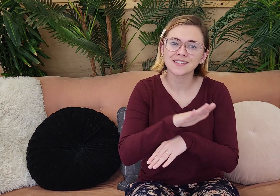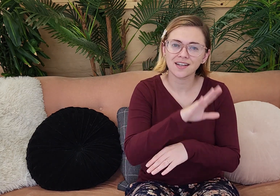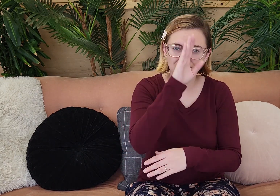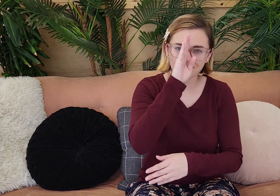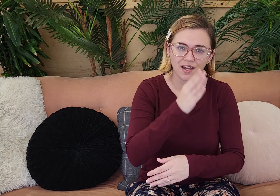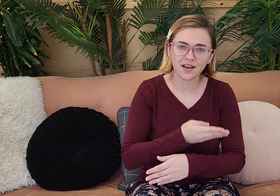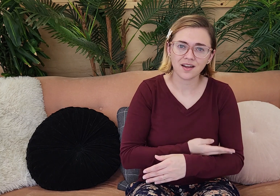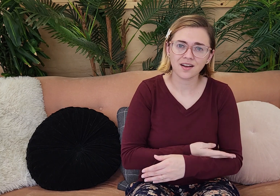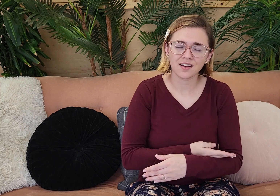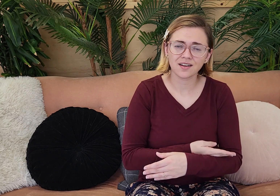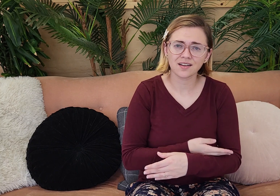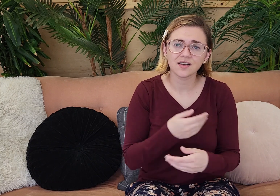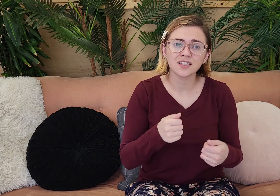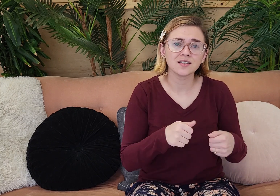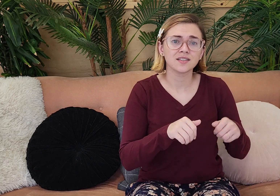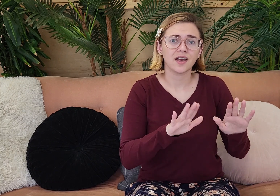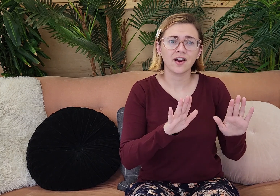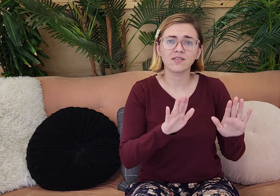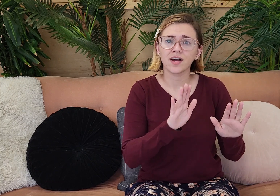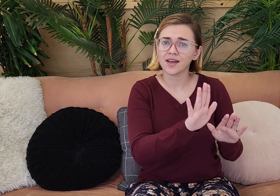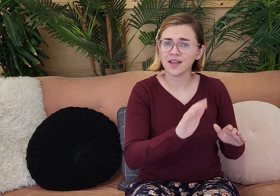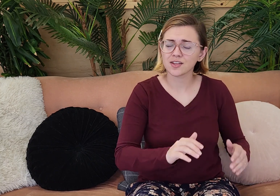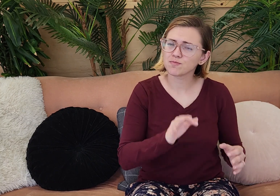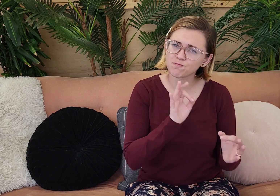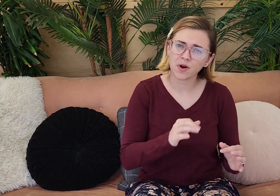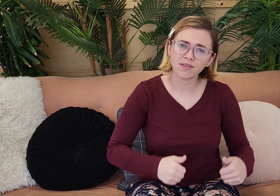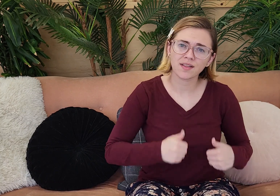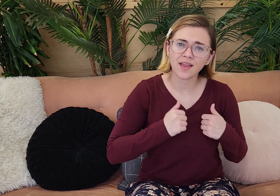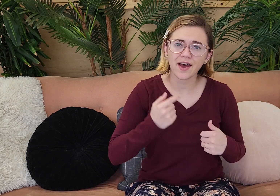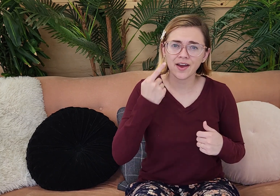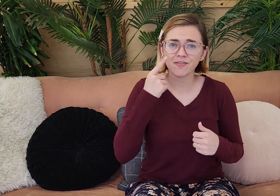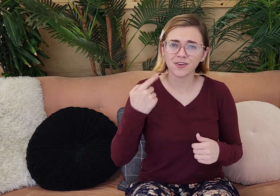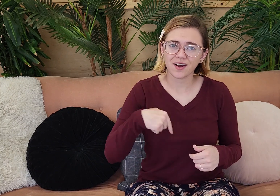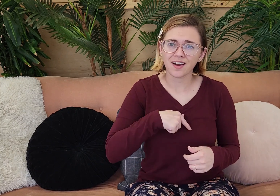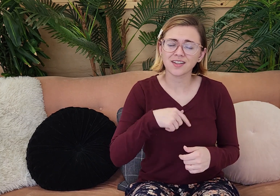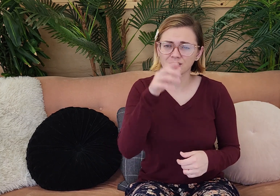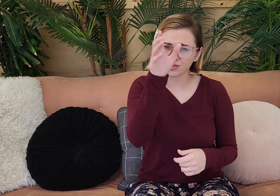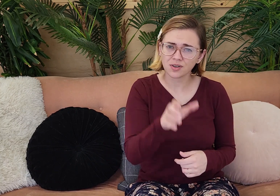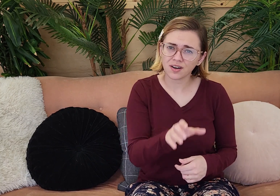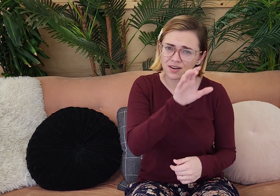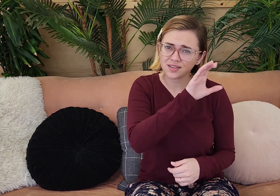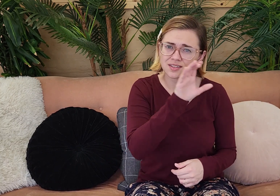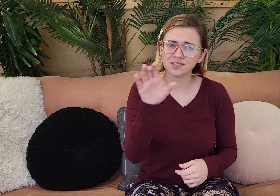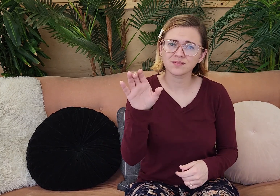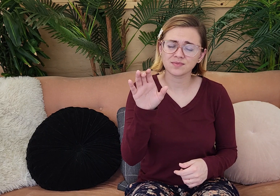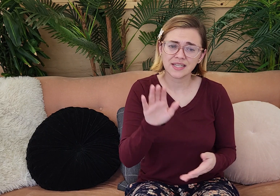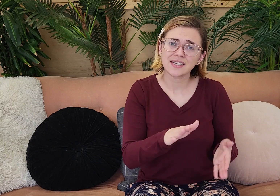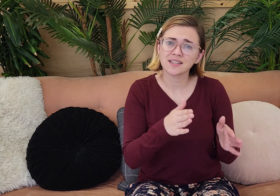God he sent his Son. Who sacrificed his perfect life for us on